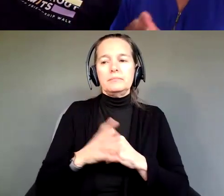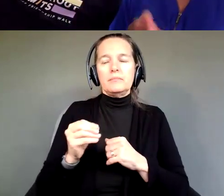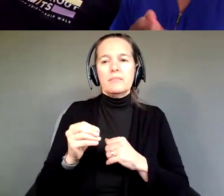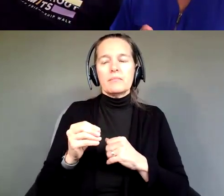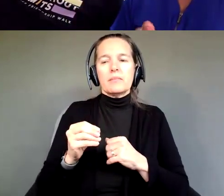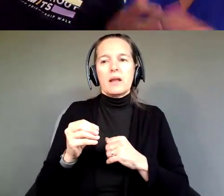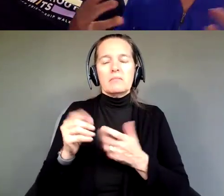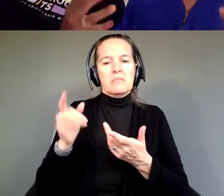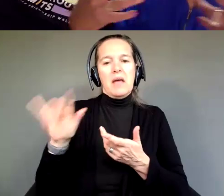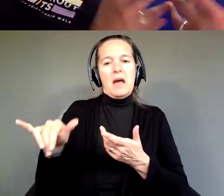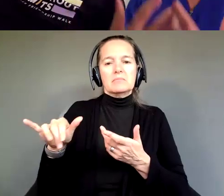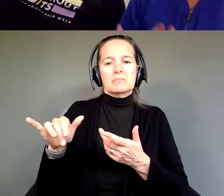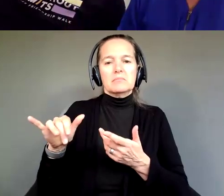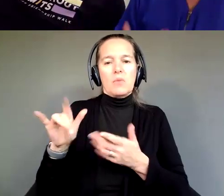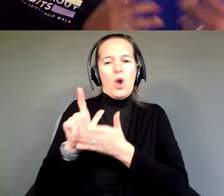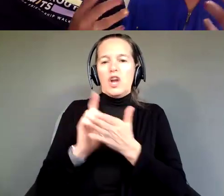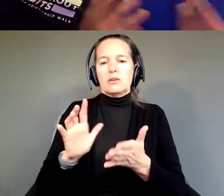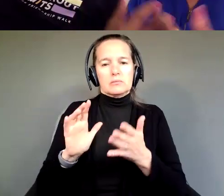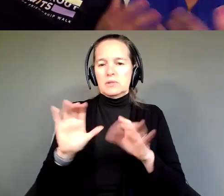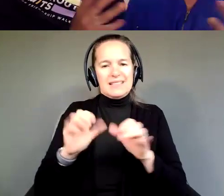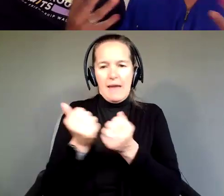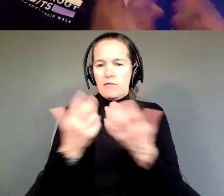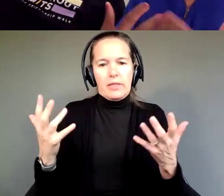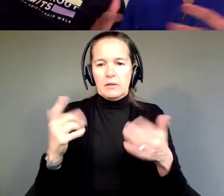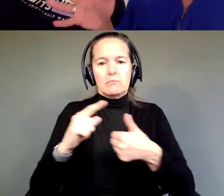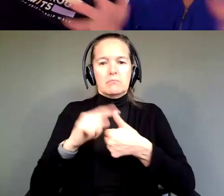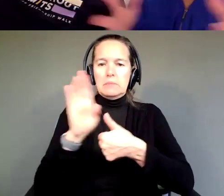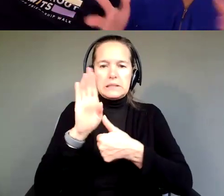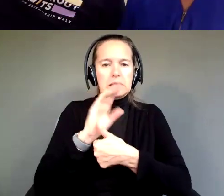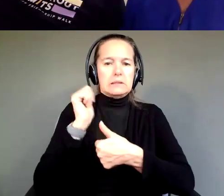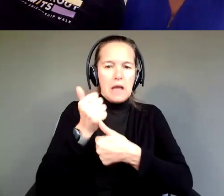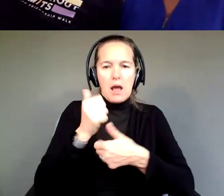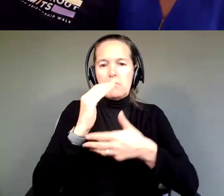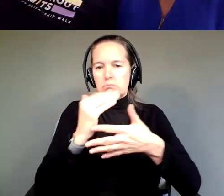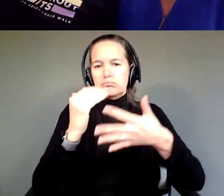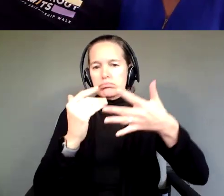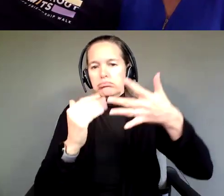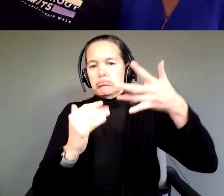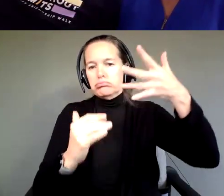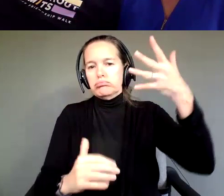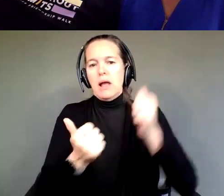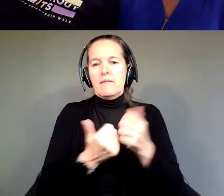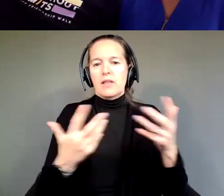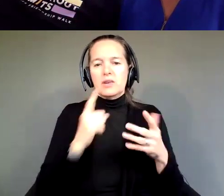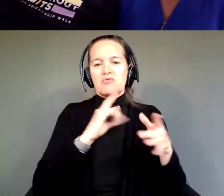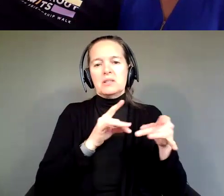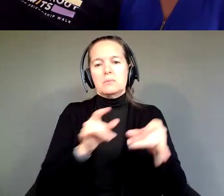situation with him because he's handled the business, setting that up. Everything has just flowed, you know, just really, really smoothly.